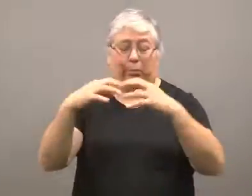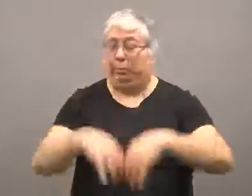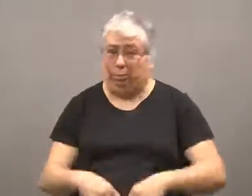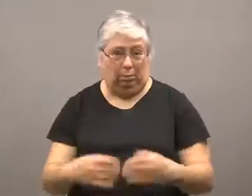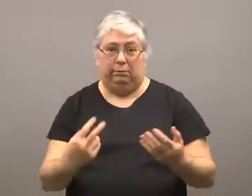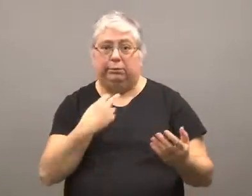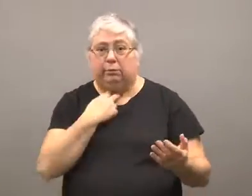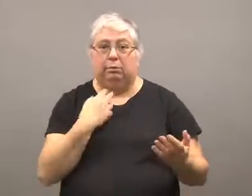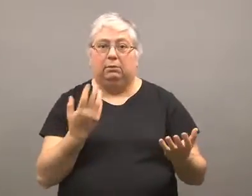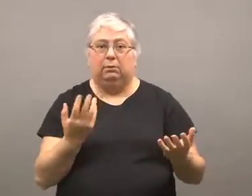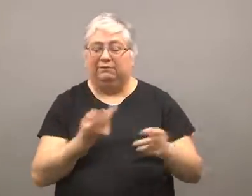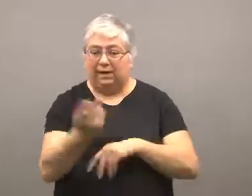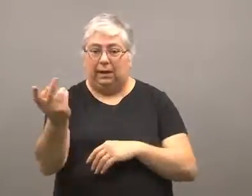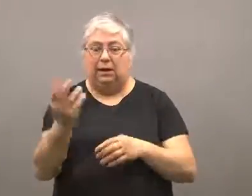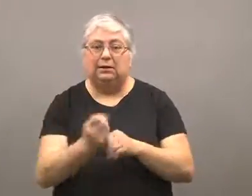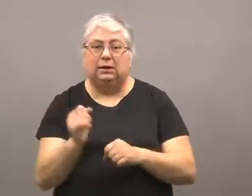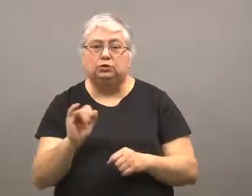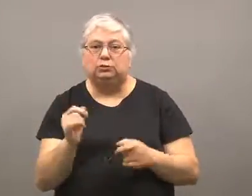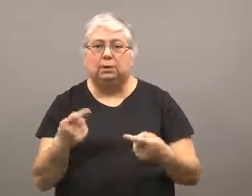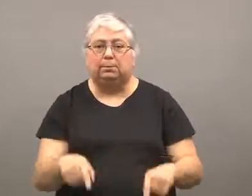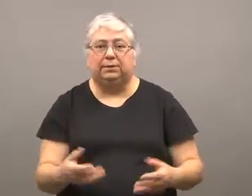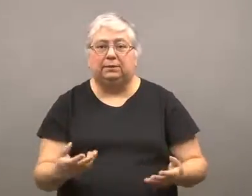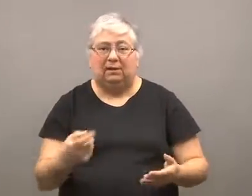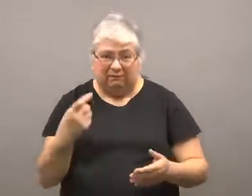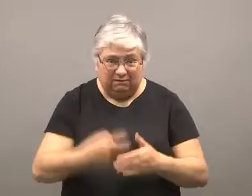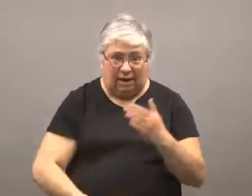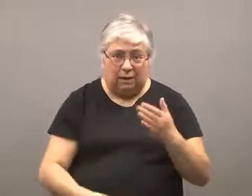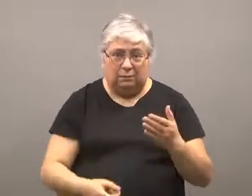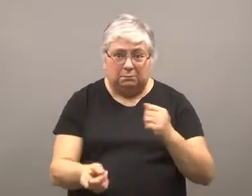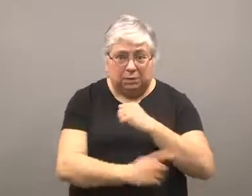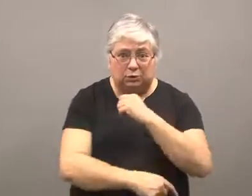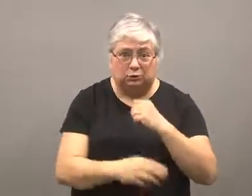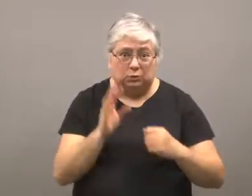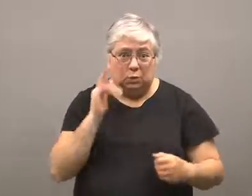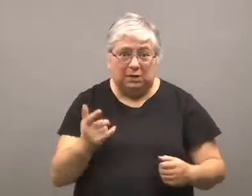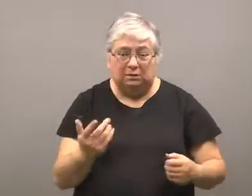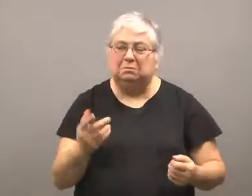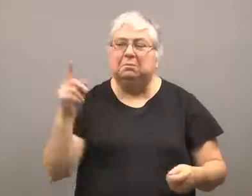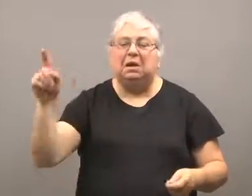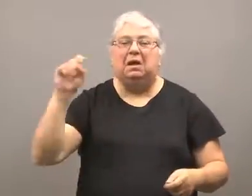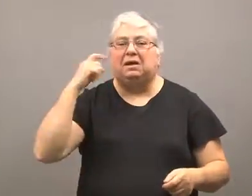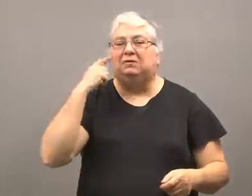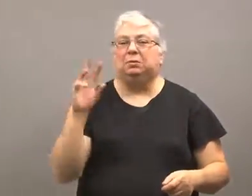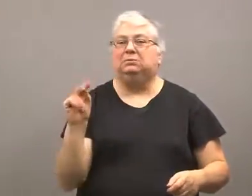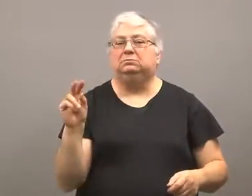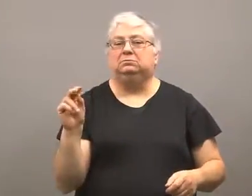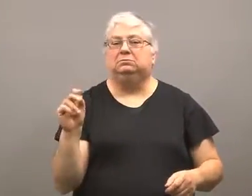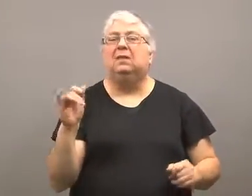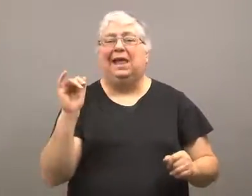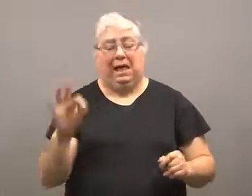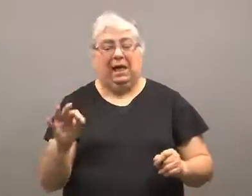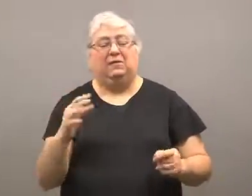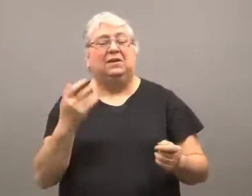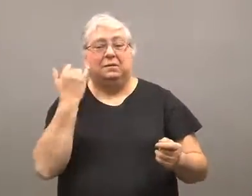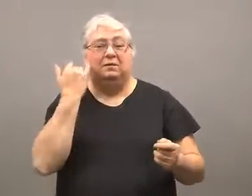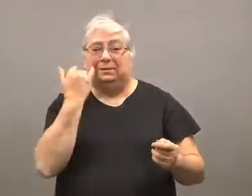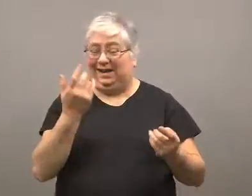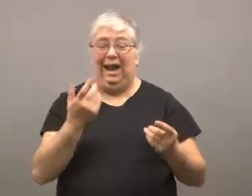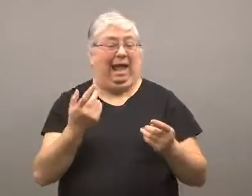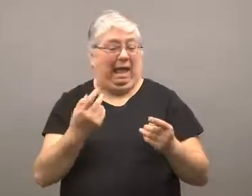it could cause the site to crash, and then people can't get their insurance. What happens to those who aren't able to get their insurance in time?